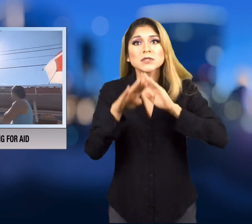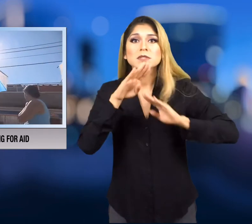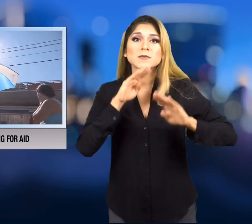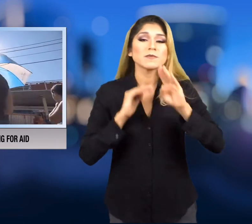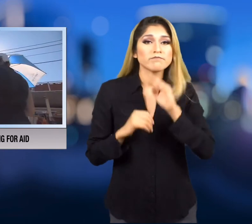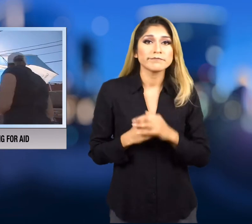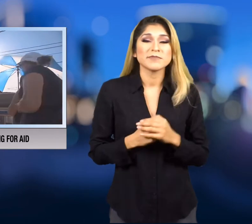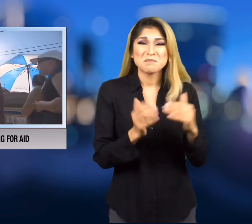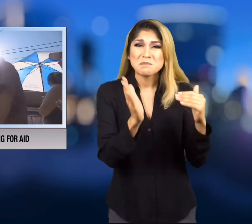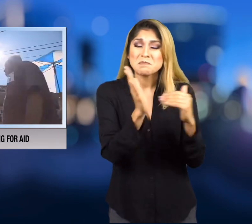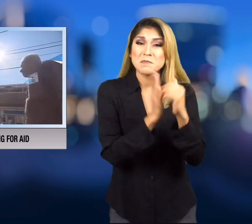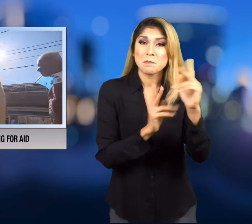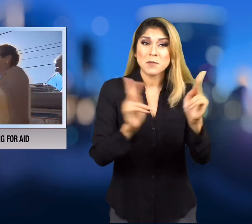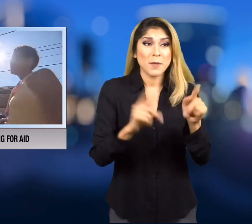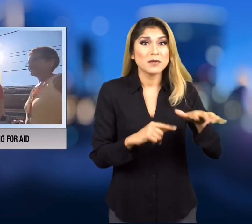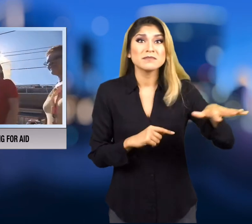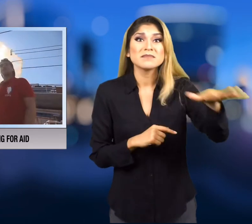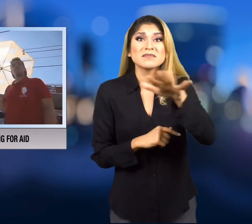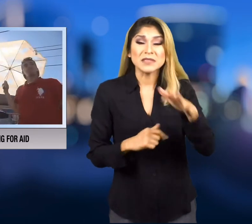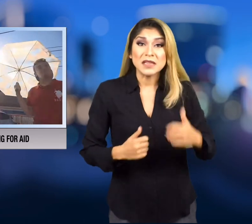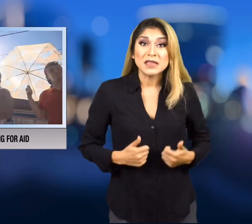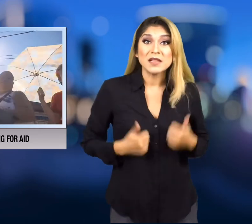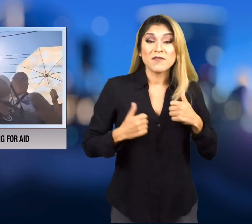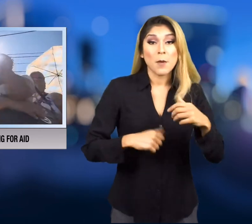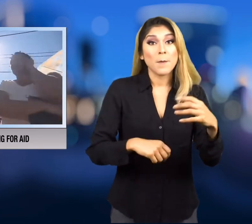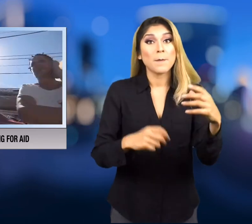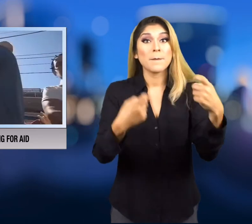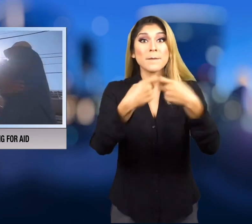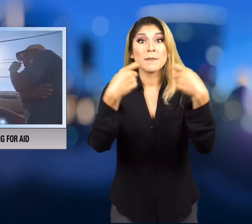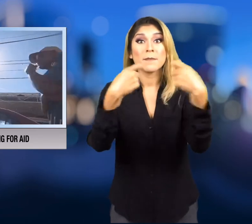Millions of people in Puerto Rico are still living without